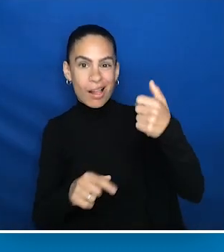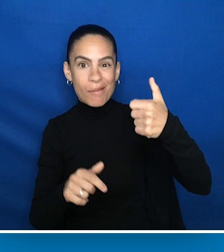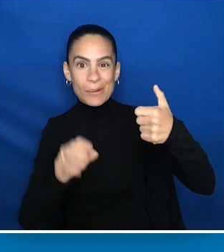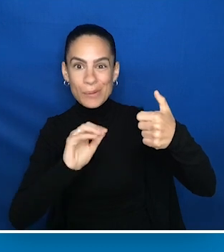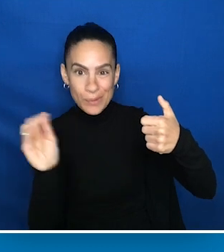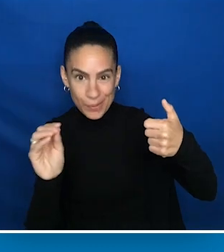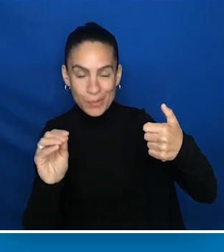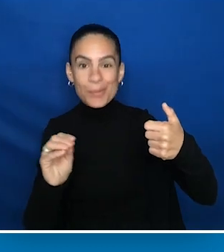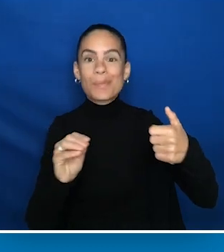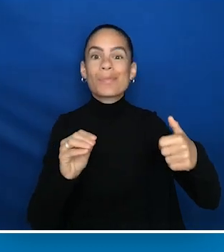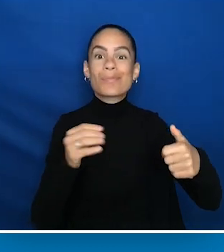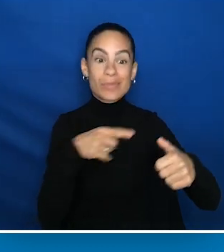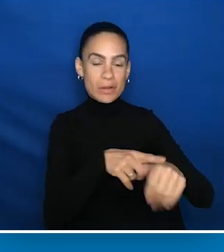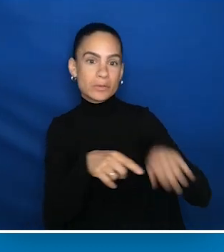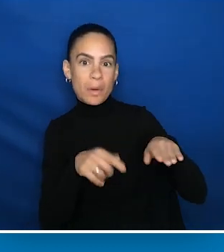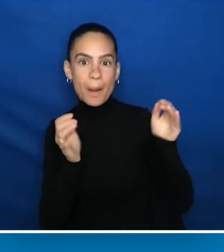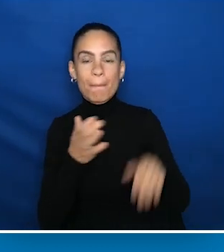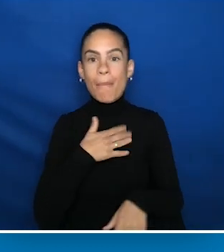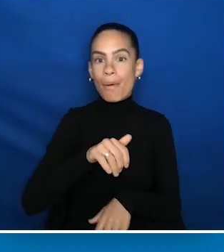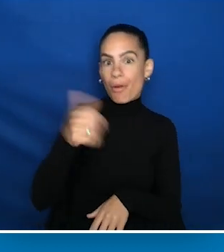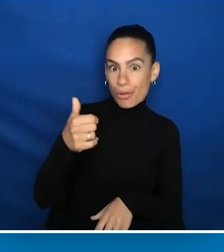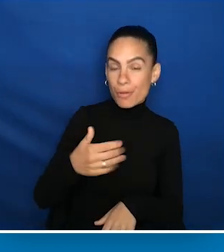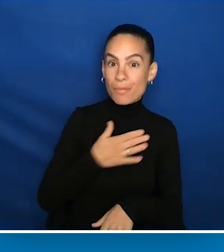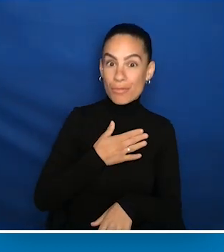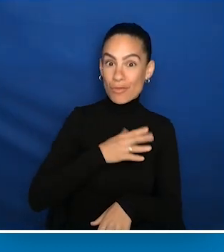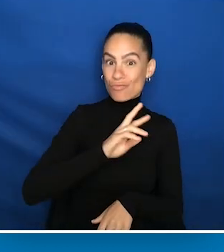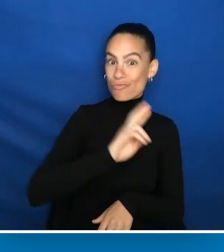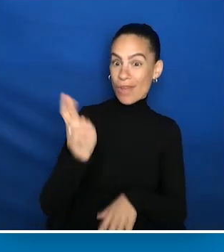and it's shorter than my other arm, but my right arm hasn't moved in 20 years.